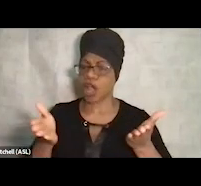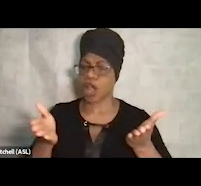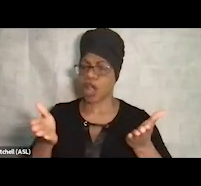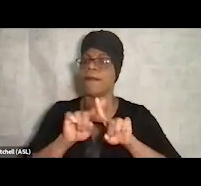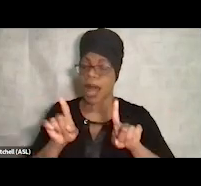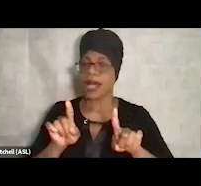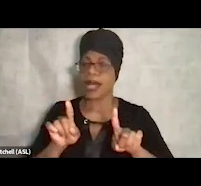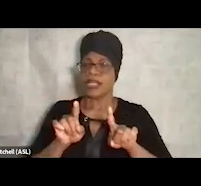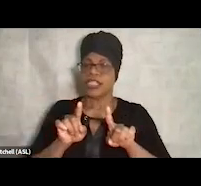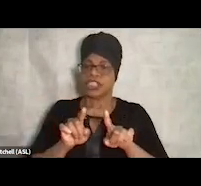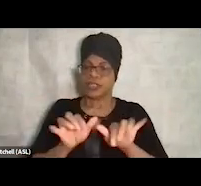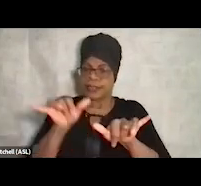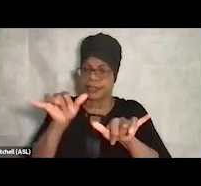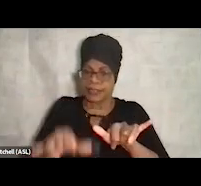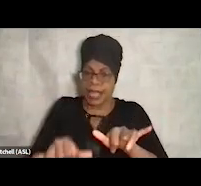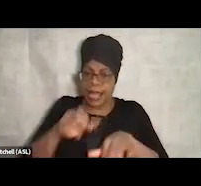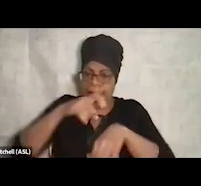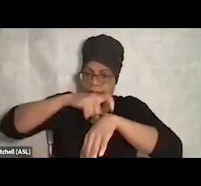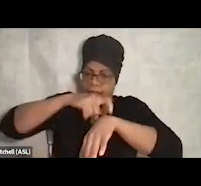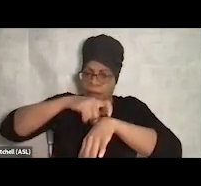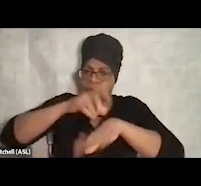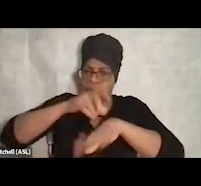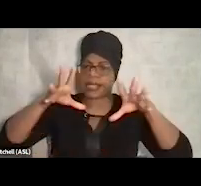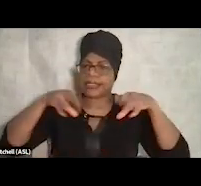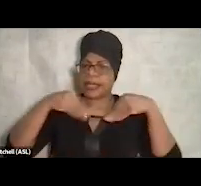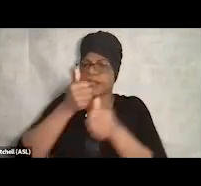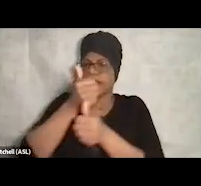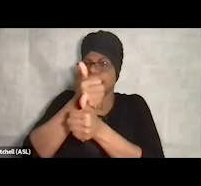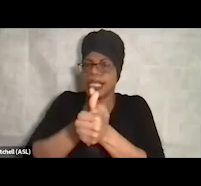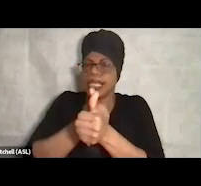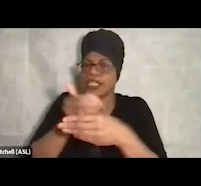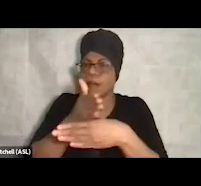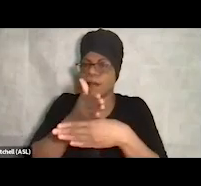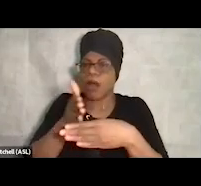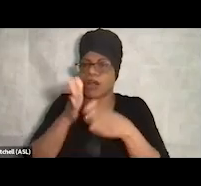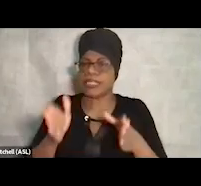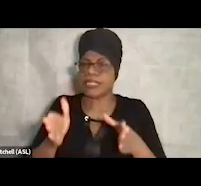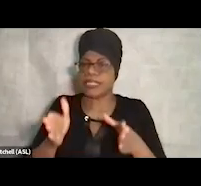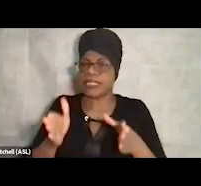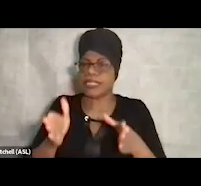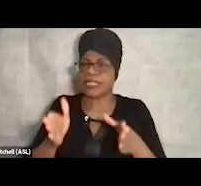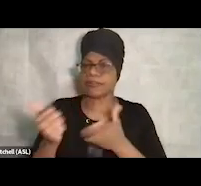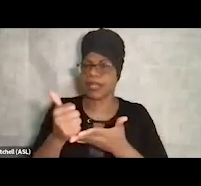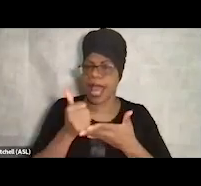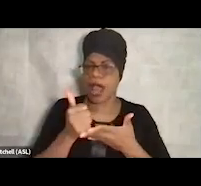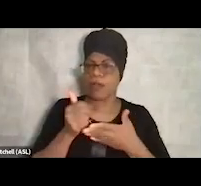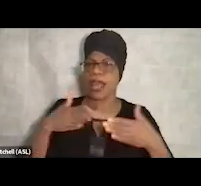and accept every partnership that comes my way and be open to how that might grow.